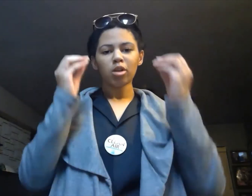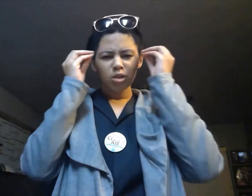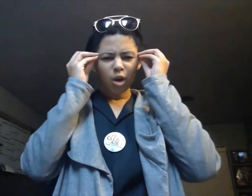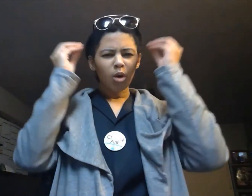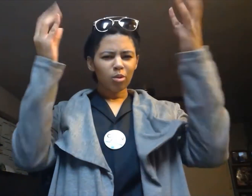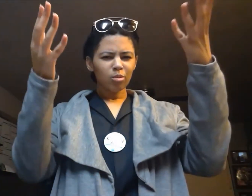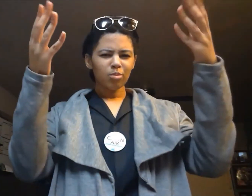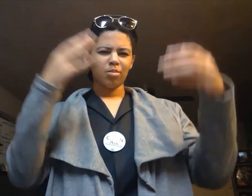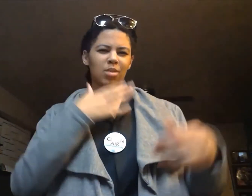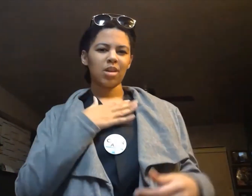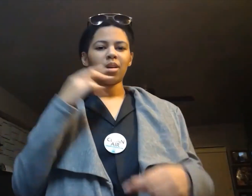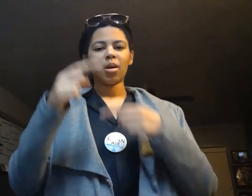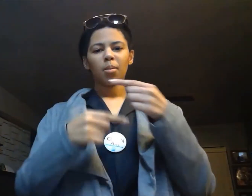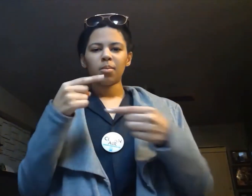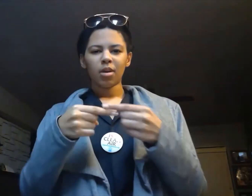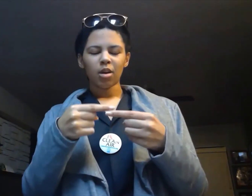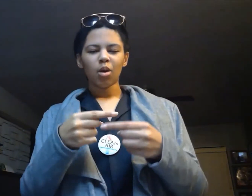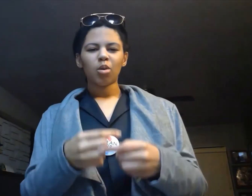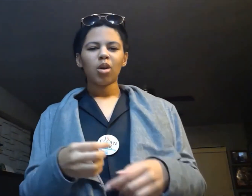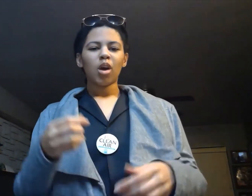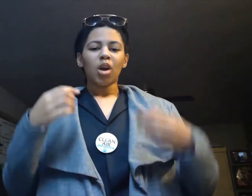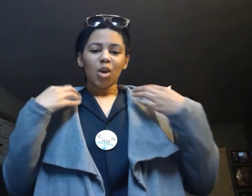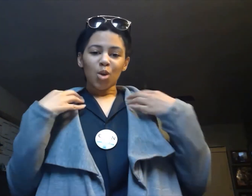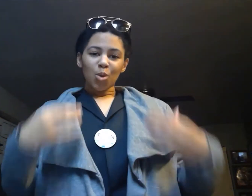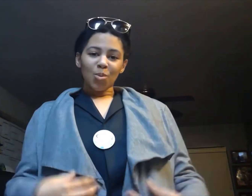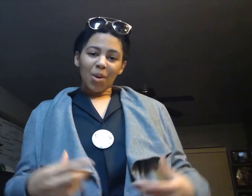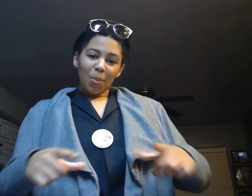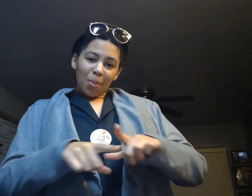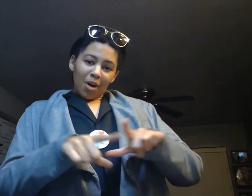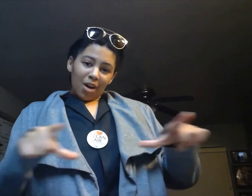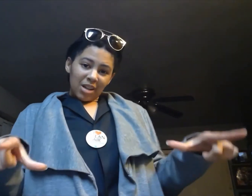taught me about human body language